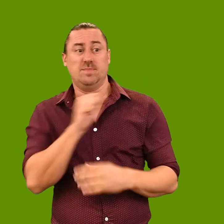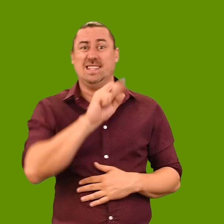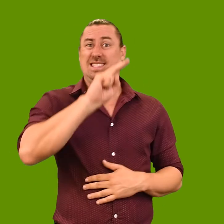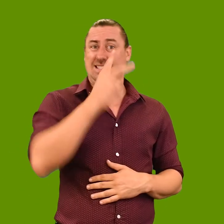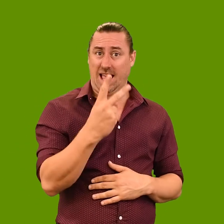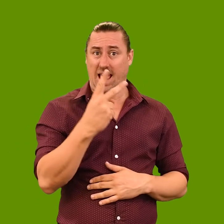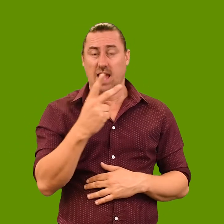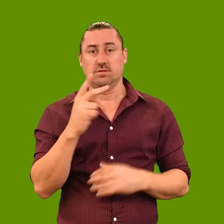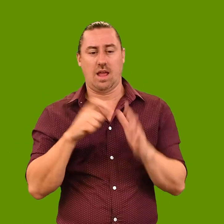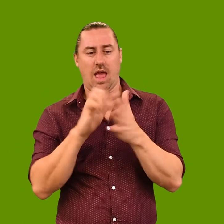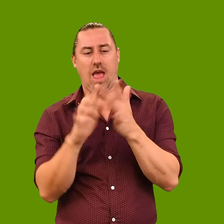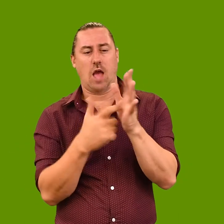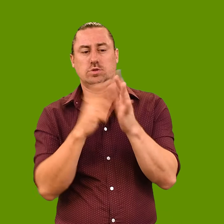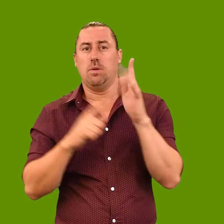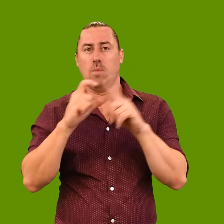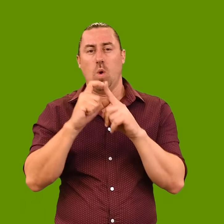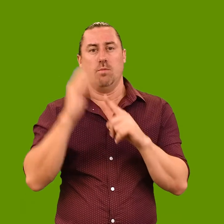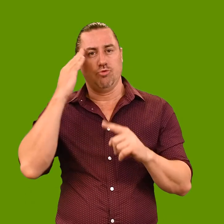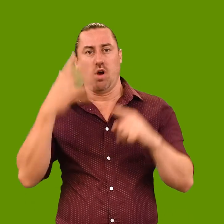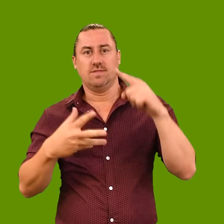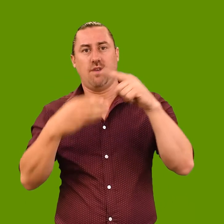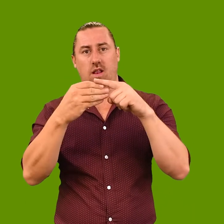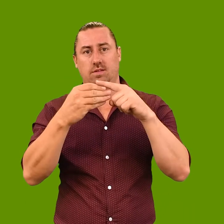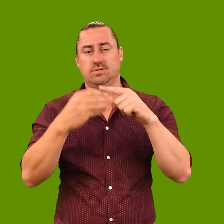This is his second time as an Archibald Prize finalist.